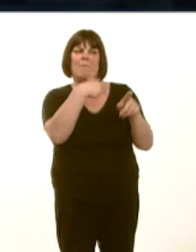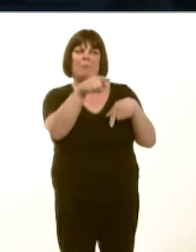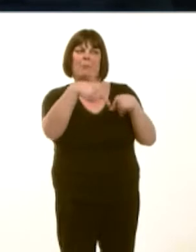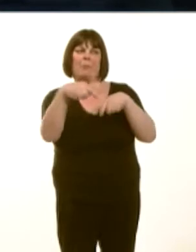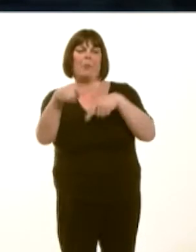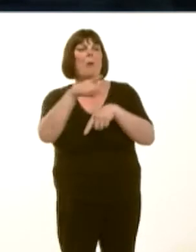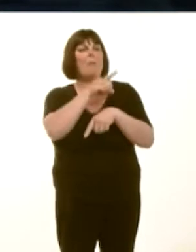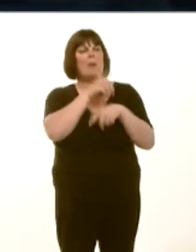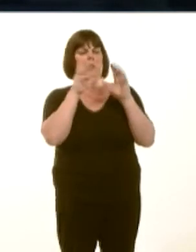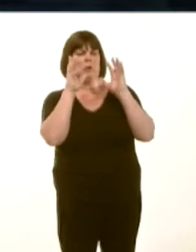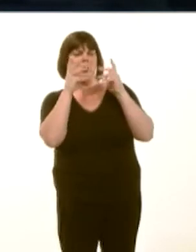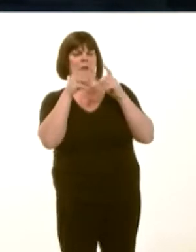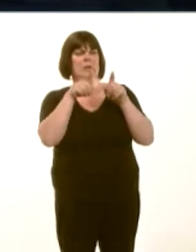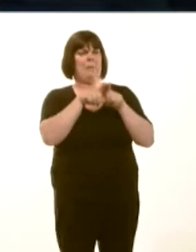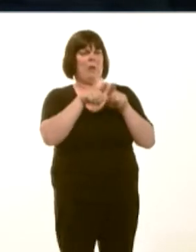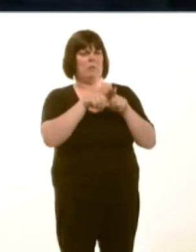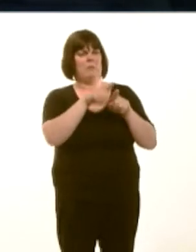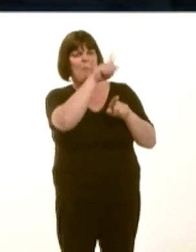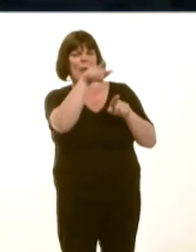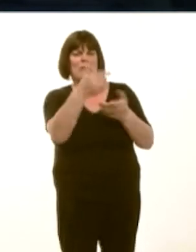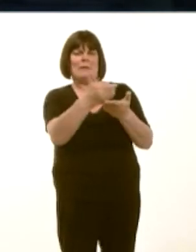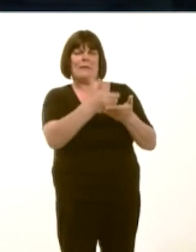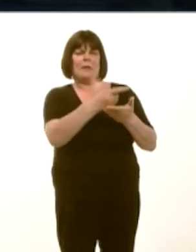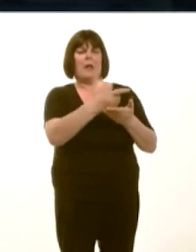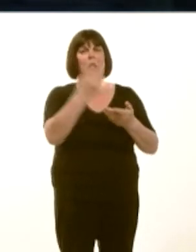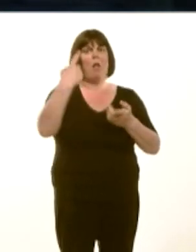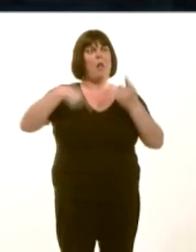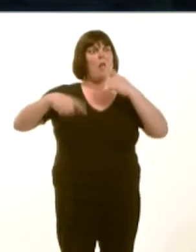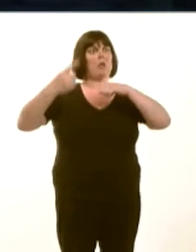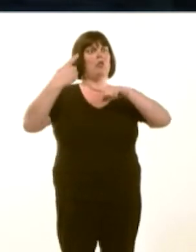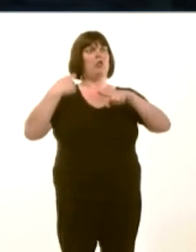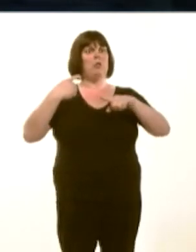However, itís now been more than a year since the police were called in to investigate.